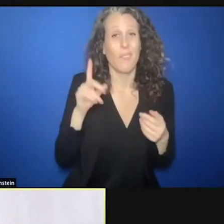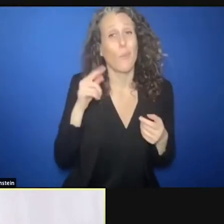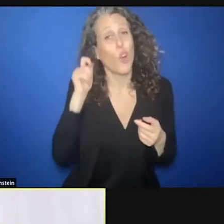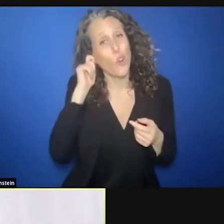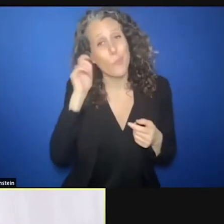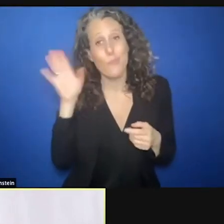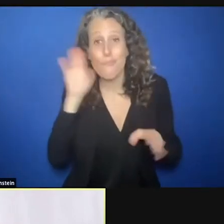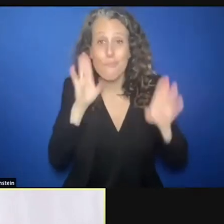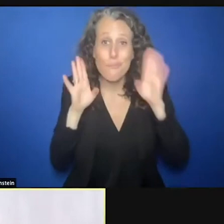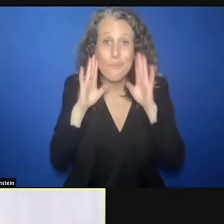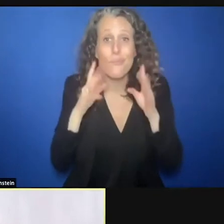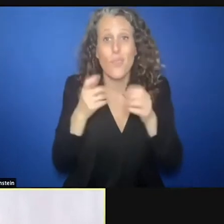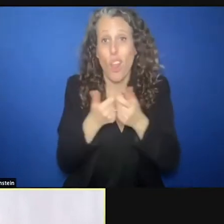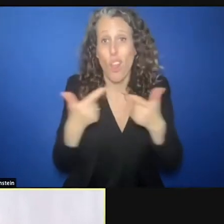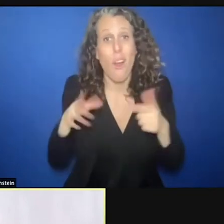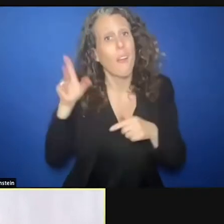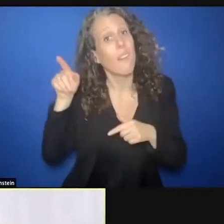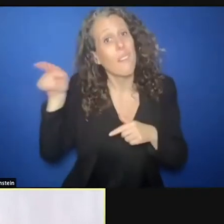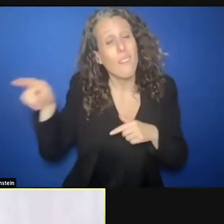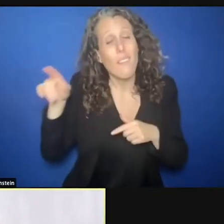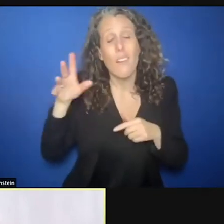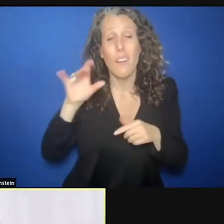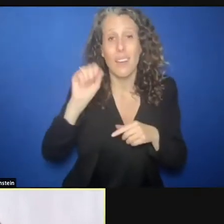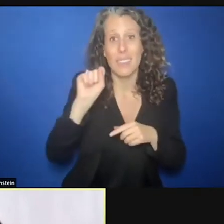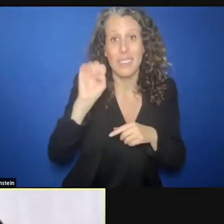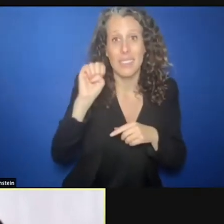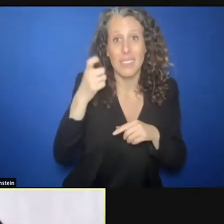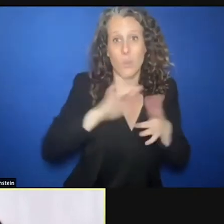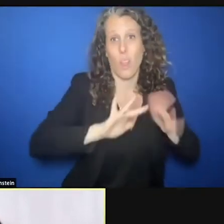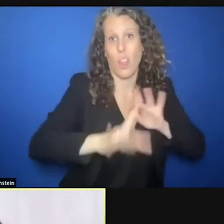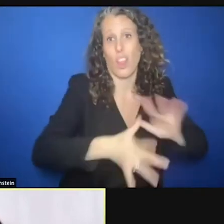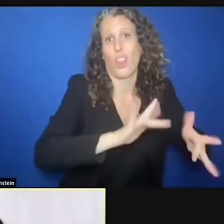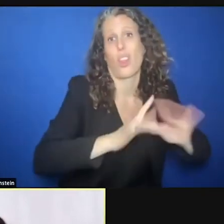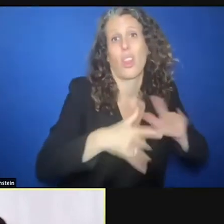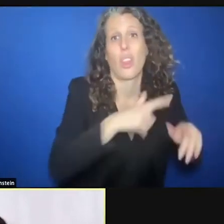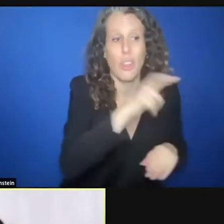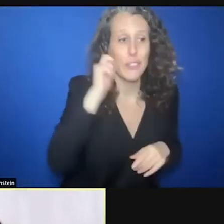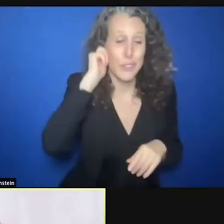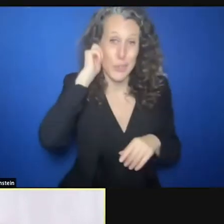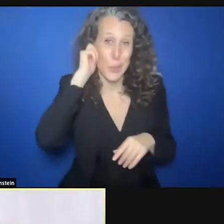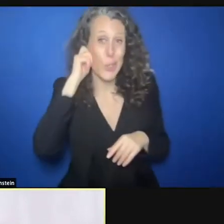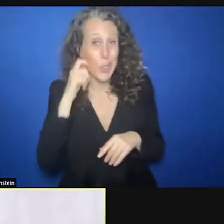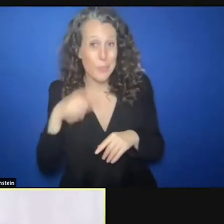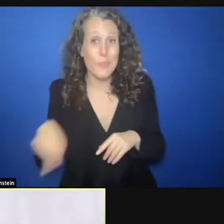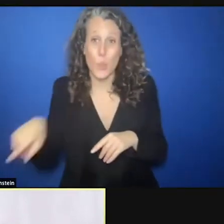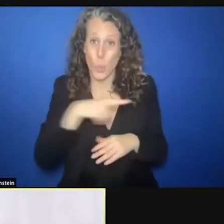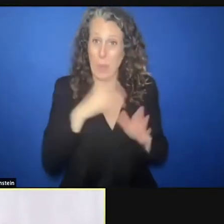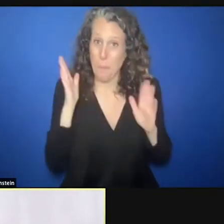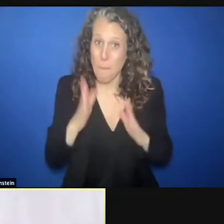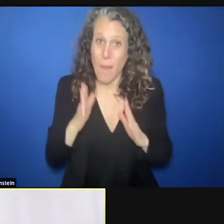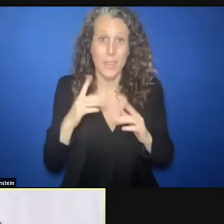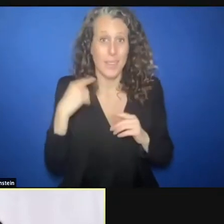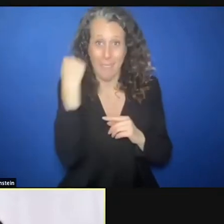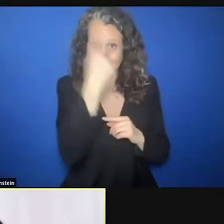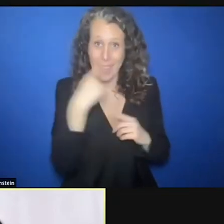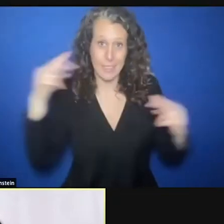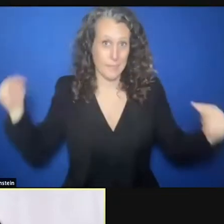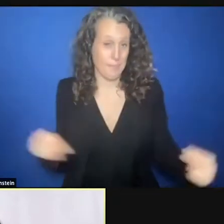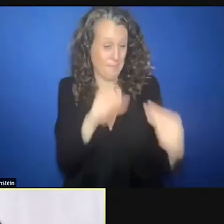through social media and these means we need to work face to face with them to find pathways to